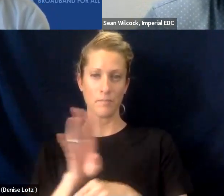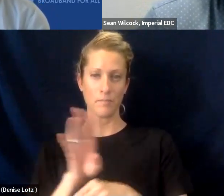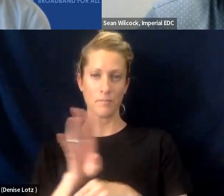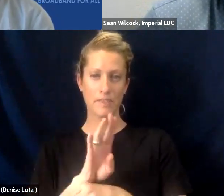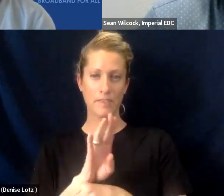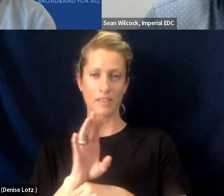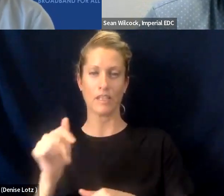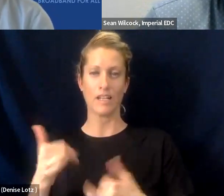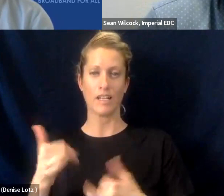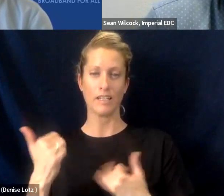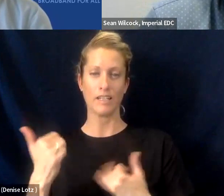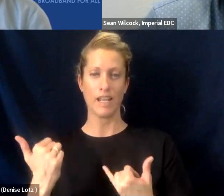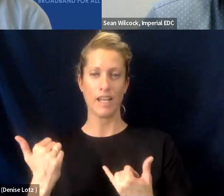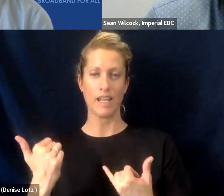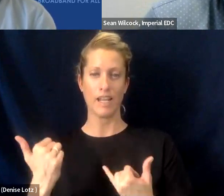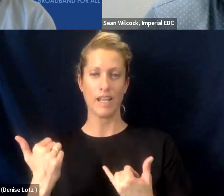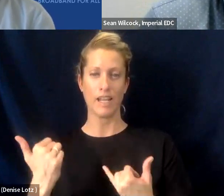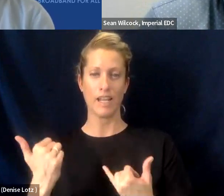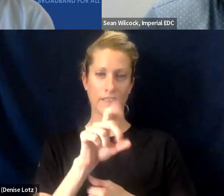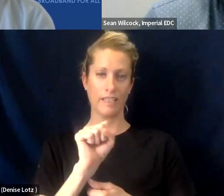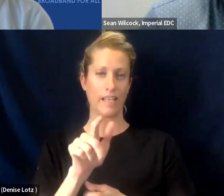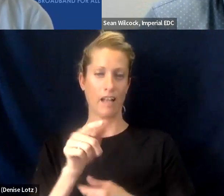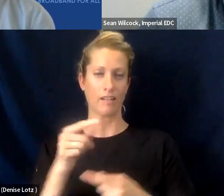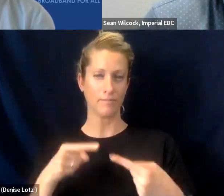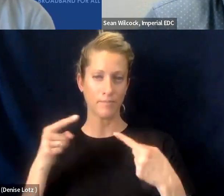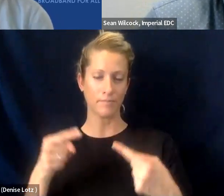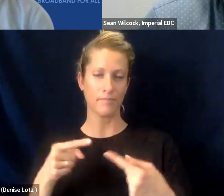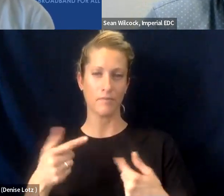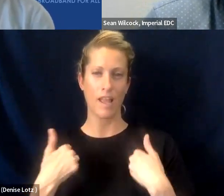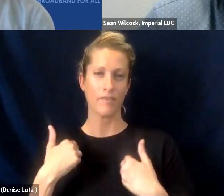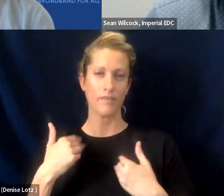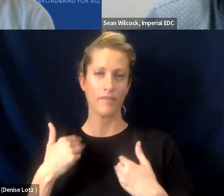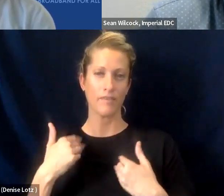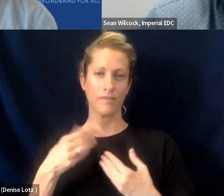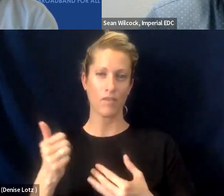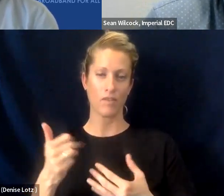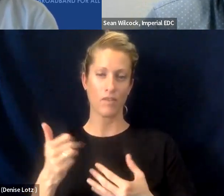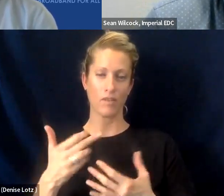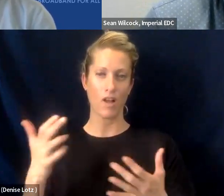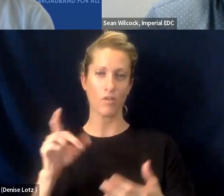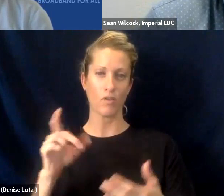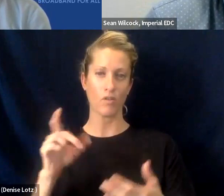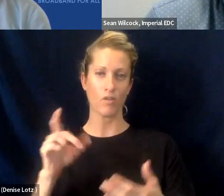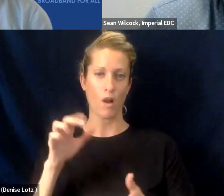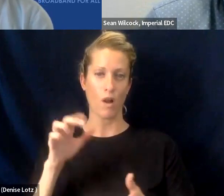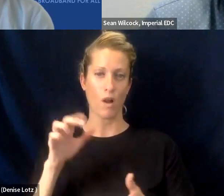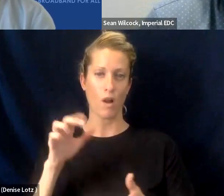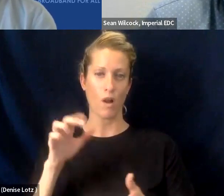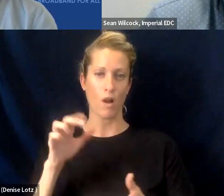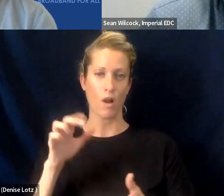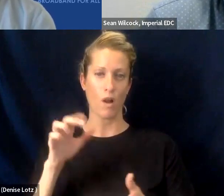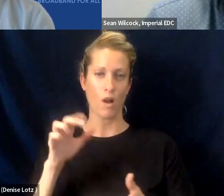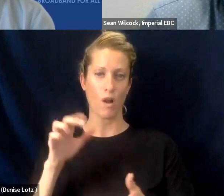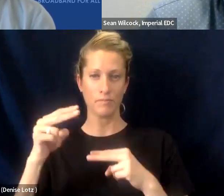They're comparative to DSL so you've got several $100 million facilities that have very deficient